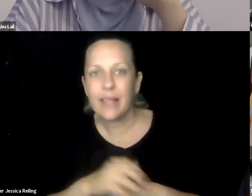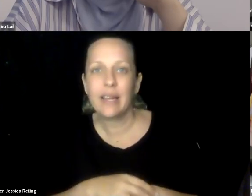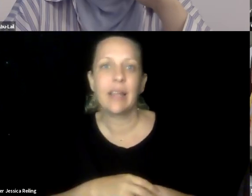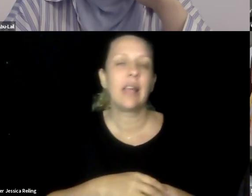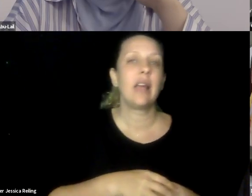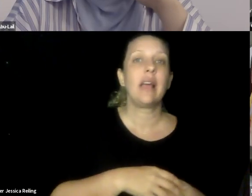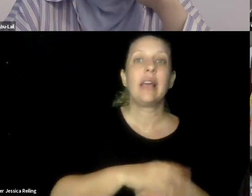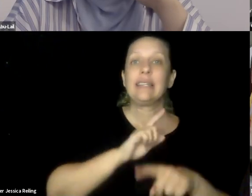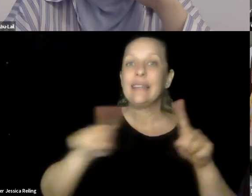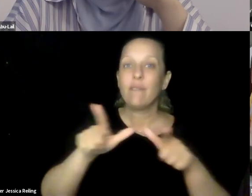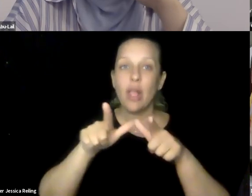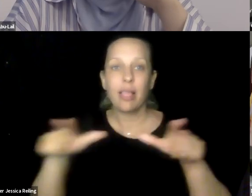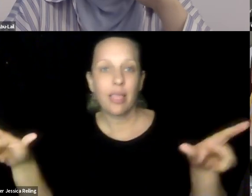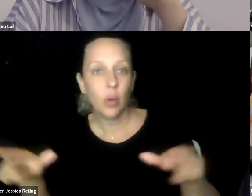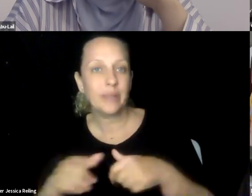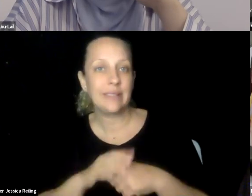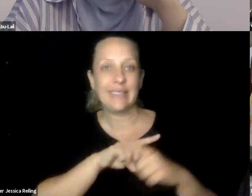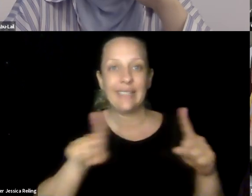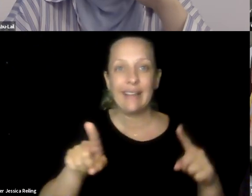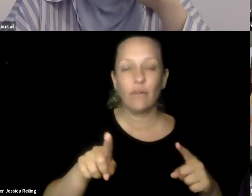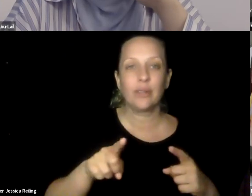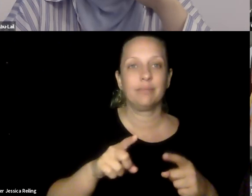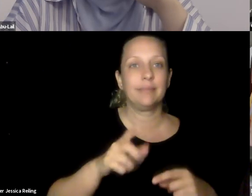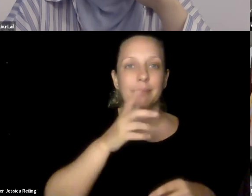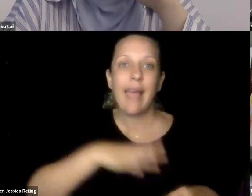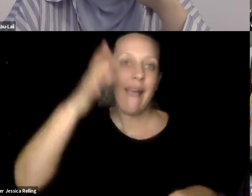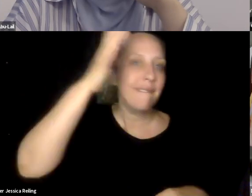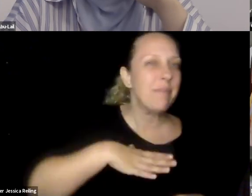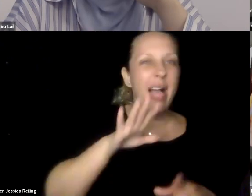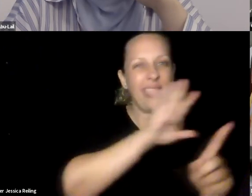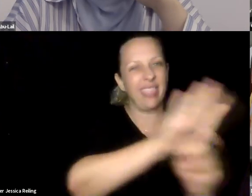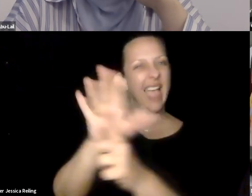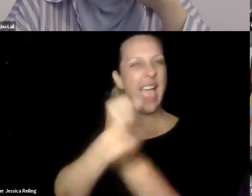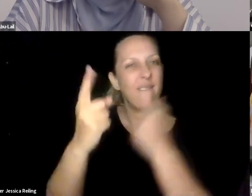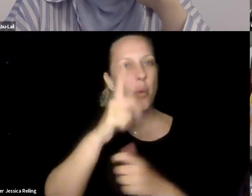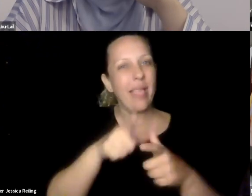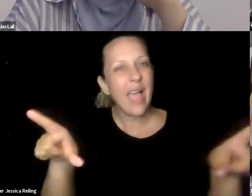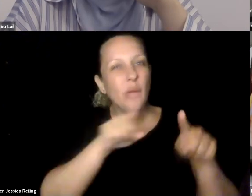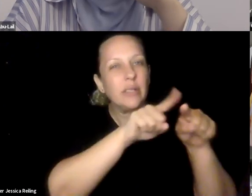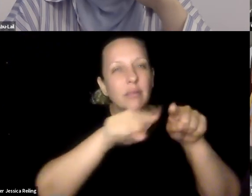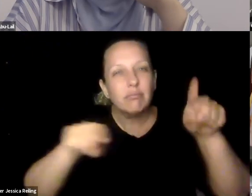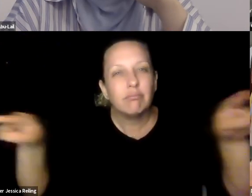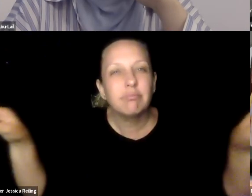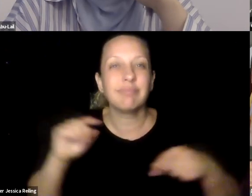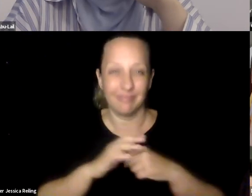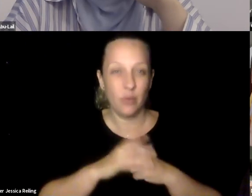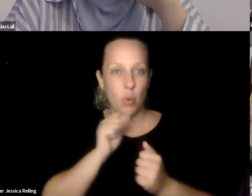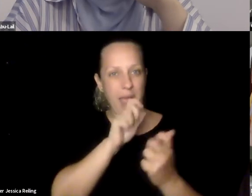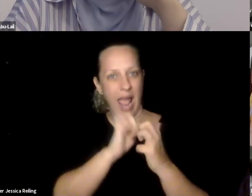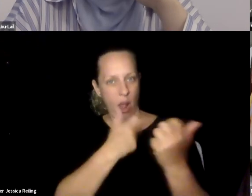those related to intersecting needs of students with disabilities. So intersecting with gender, linguistic